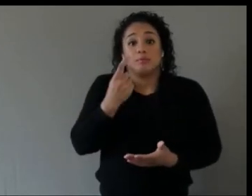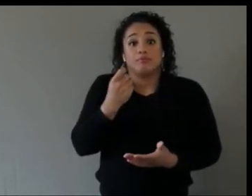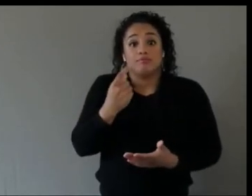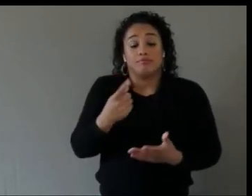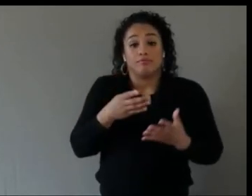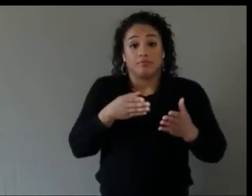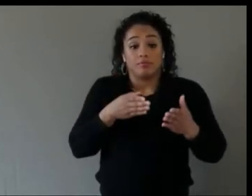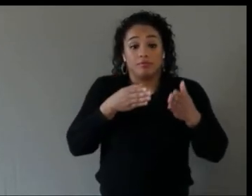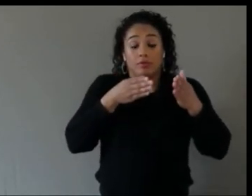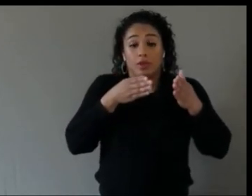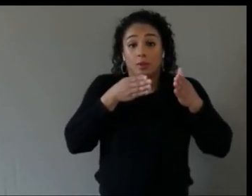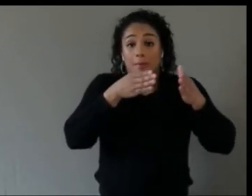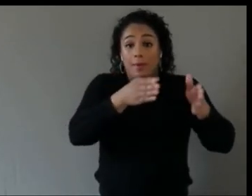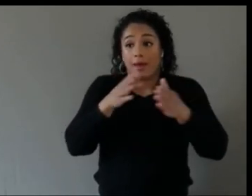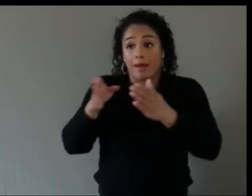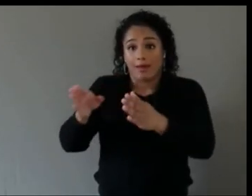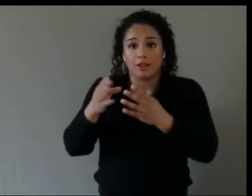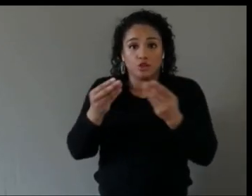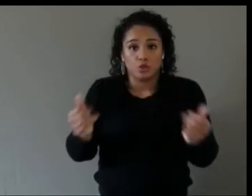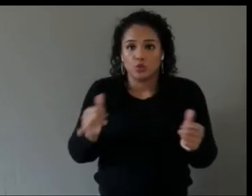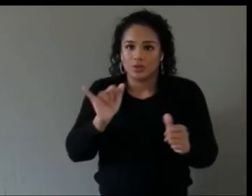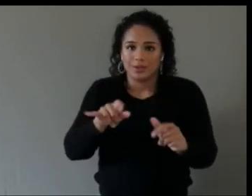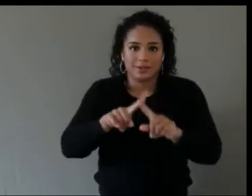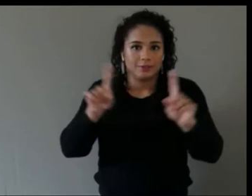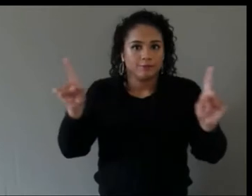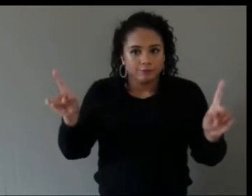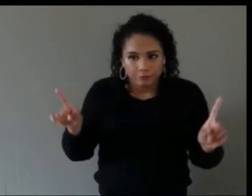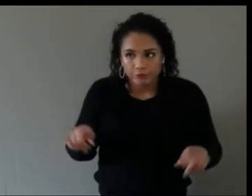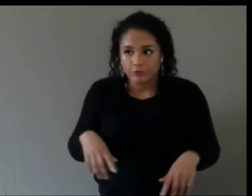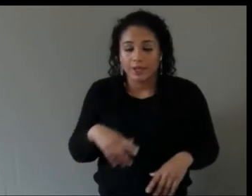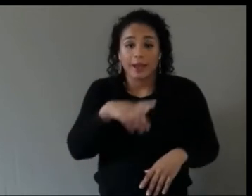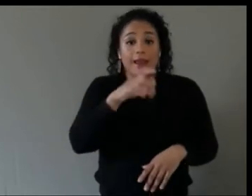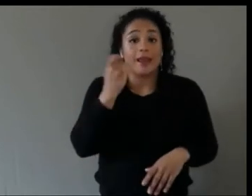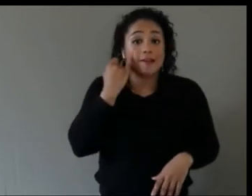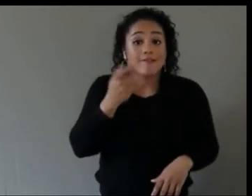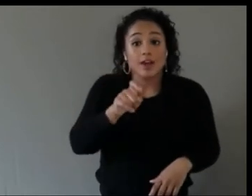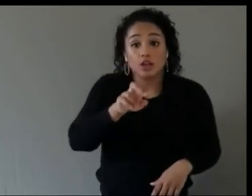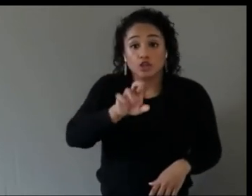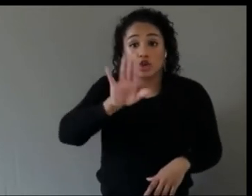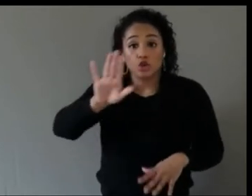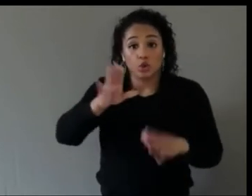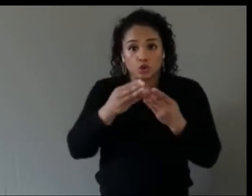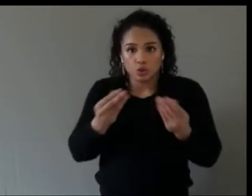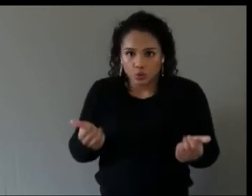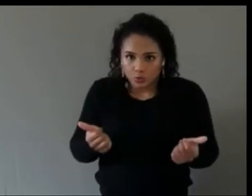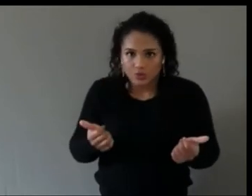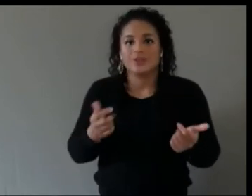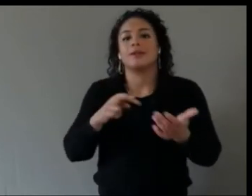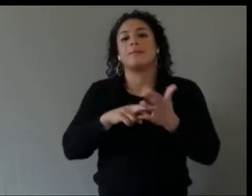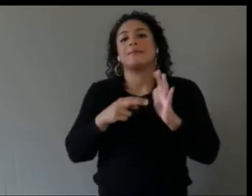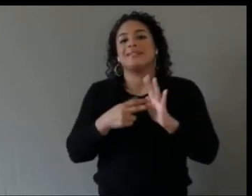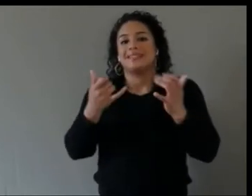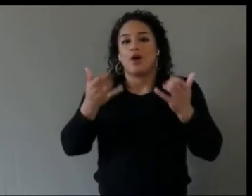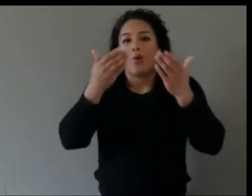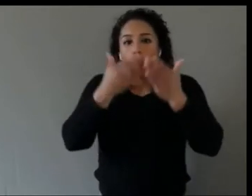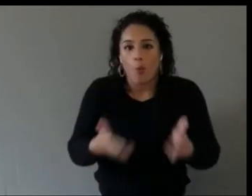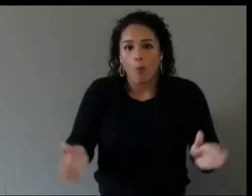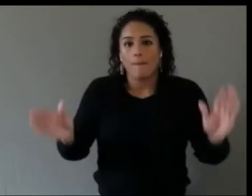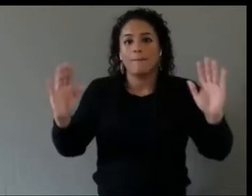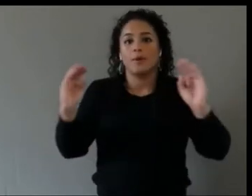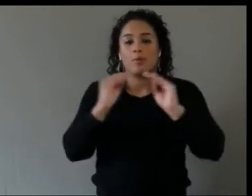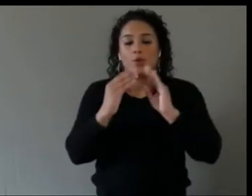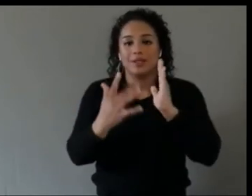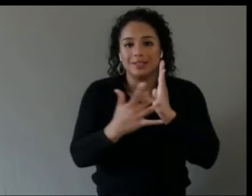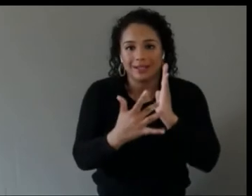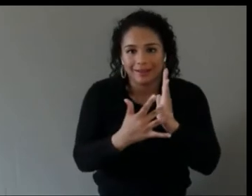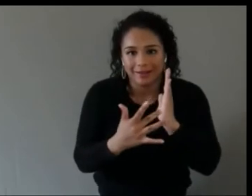you, then you're opening up a wide spectrum of technical possibilities whether it's mobile and tablet, augmented reality.